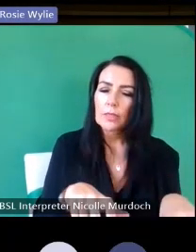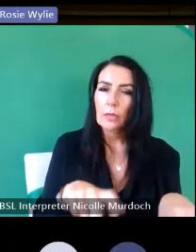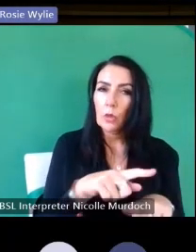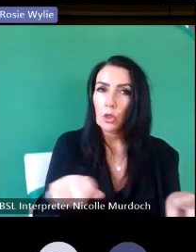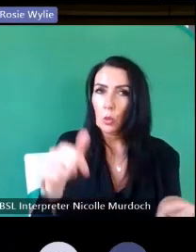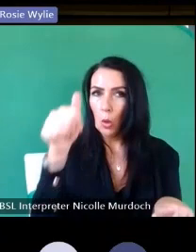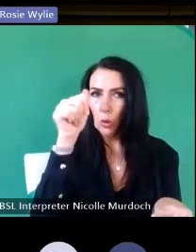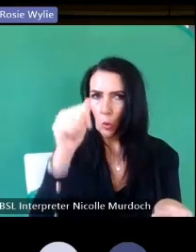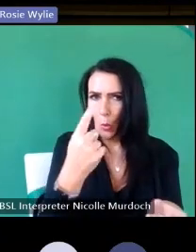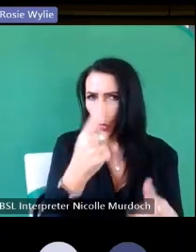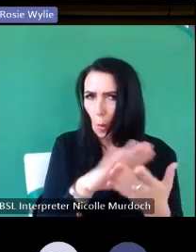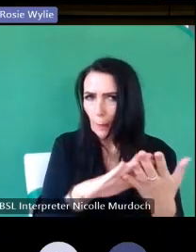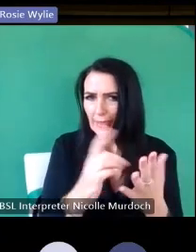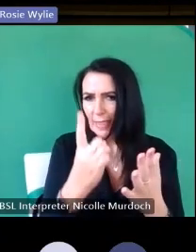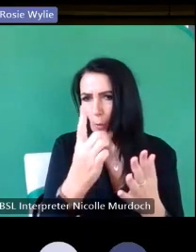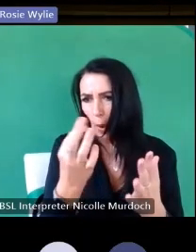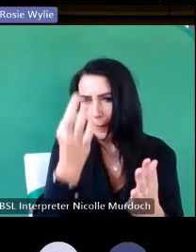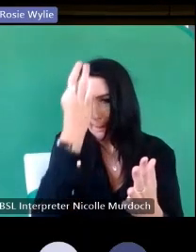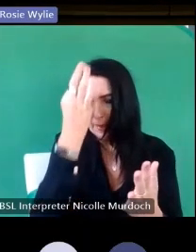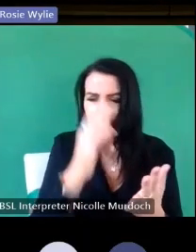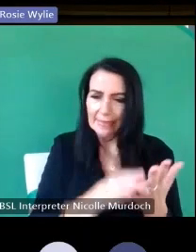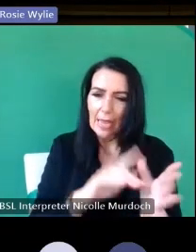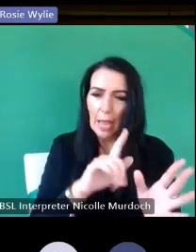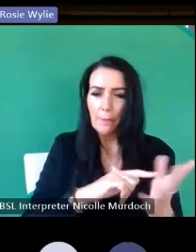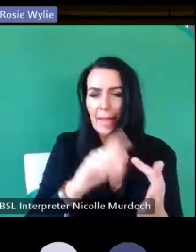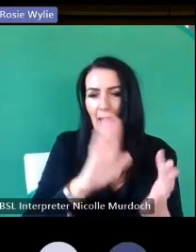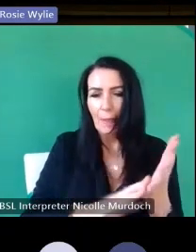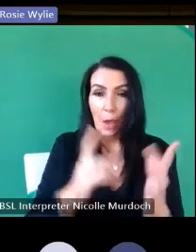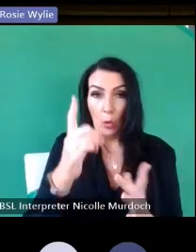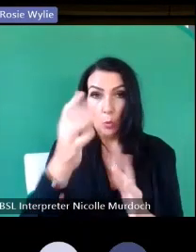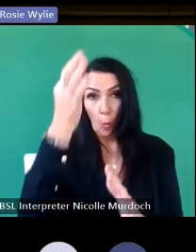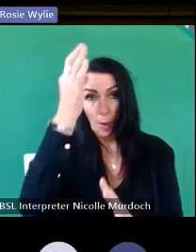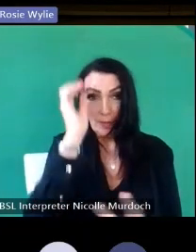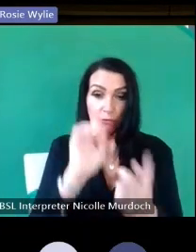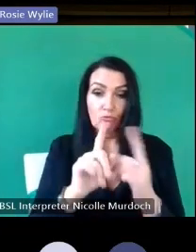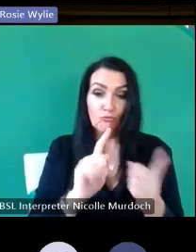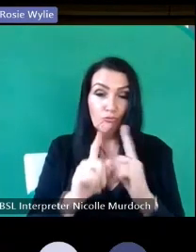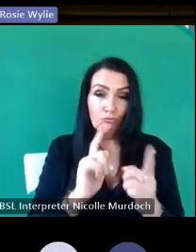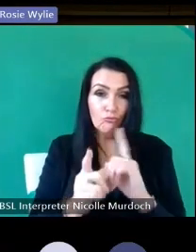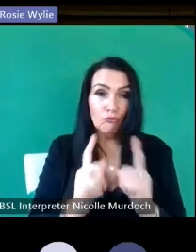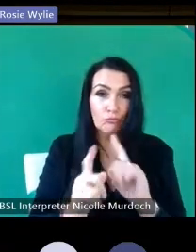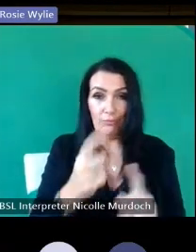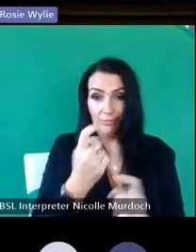one minute Mayhem so a quick fire one minute open mic session your opportunity to share